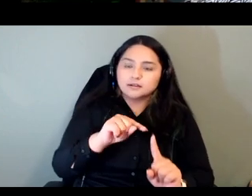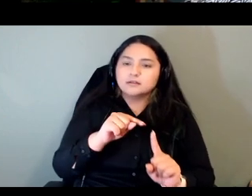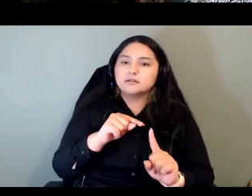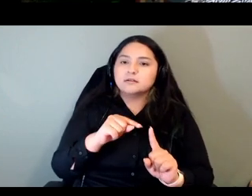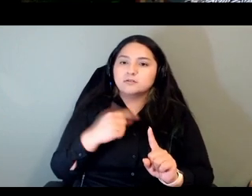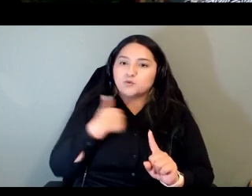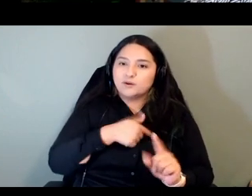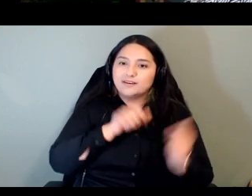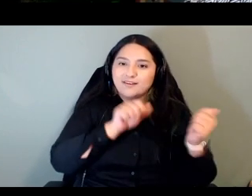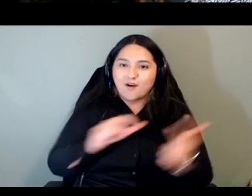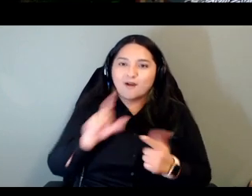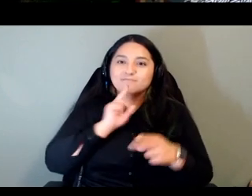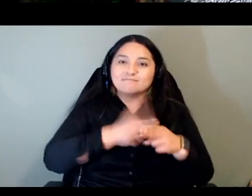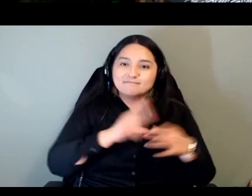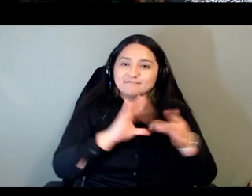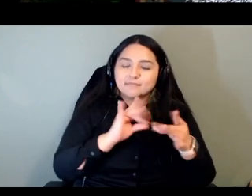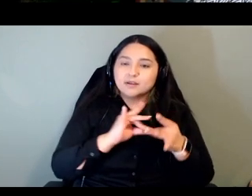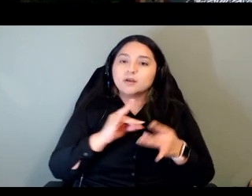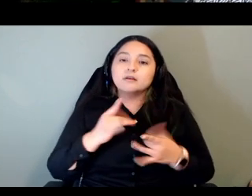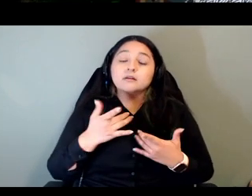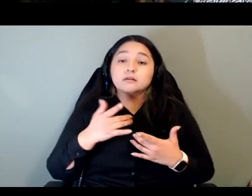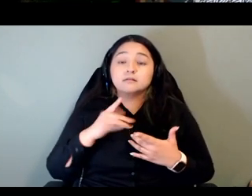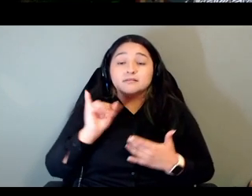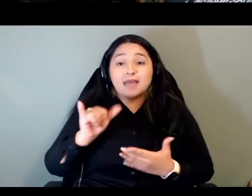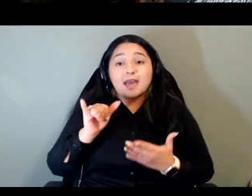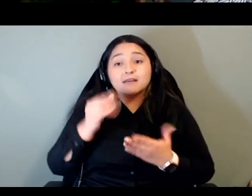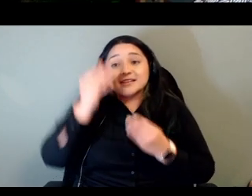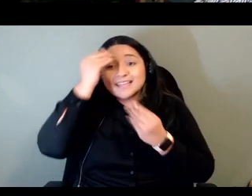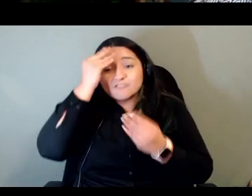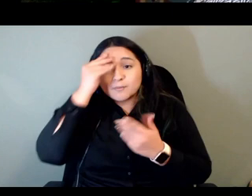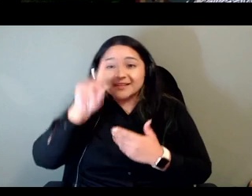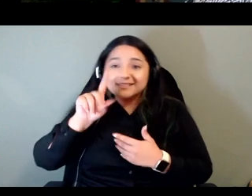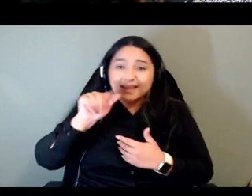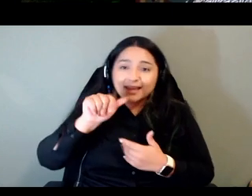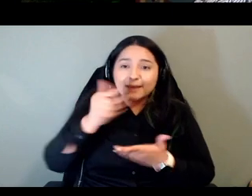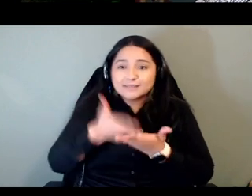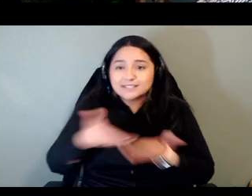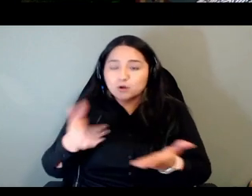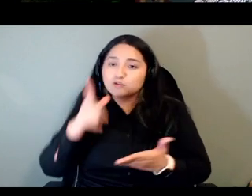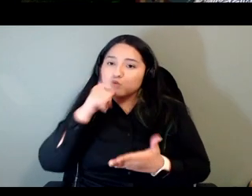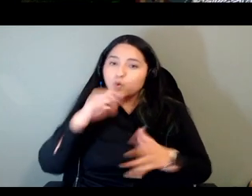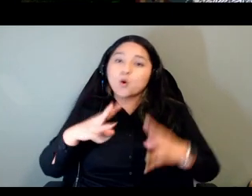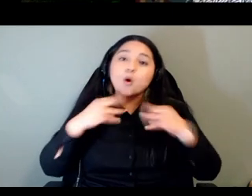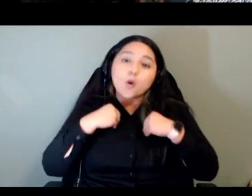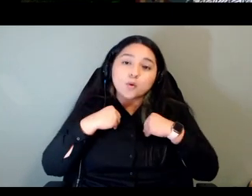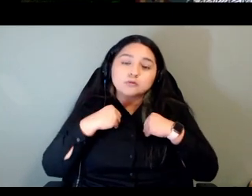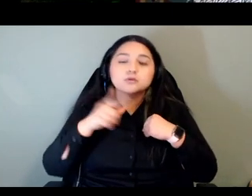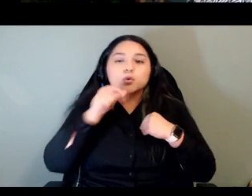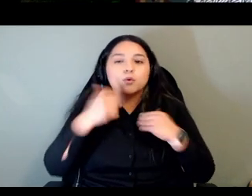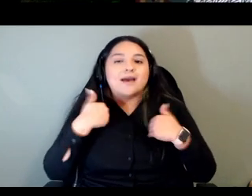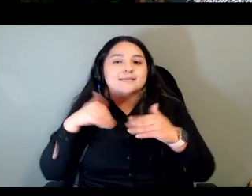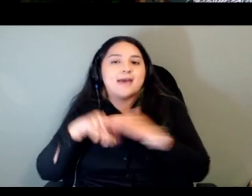own control and have access to these materials um so an early investigation of again legal